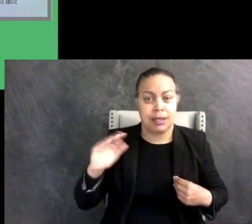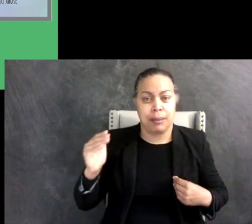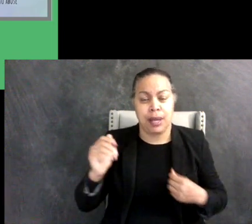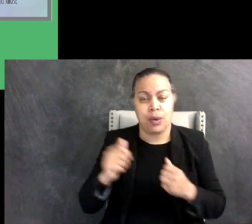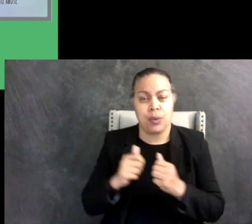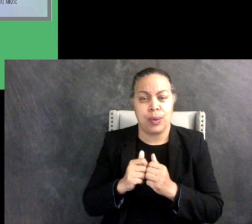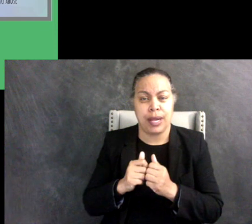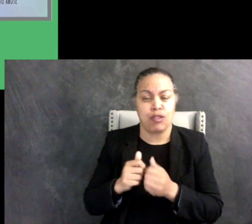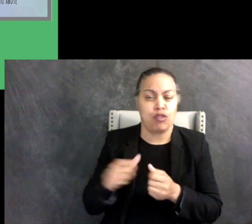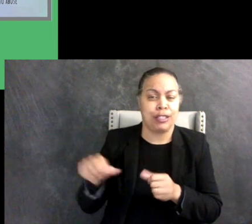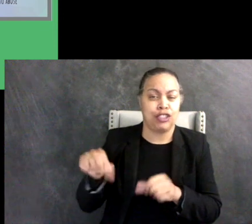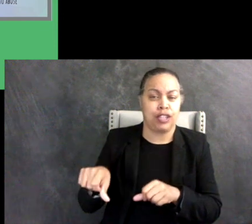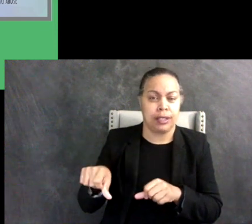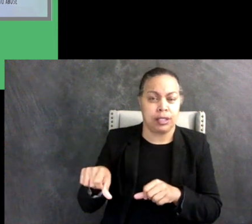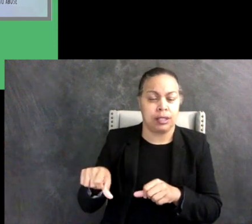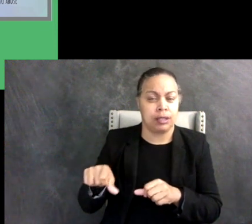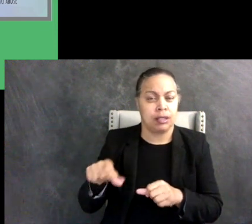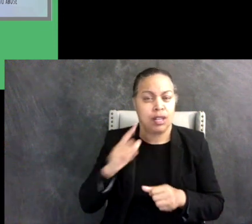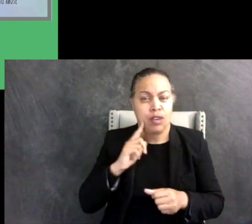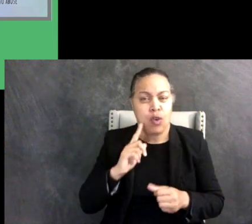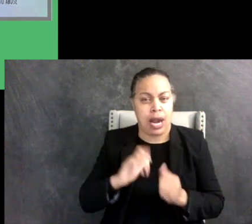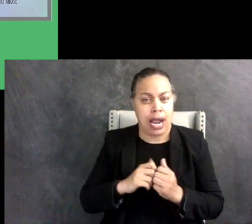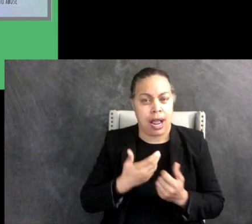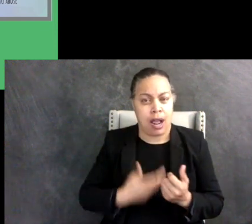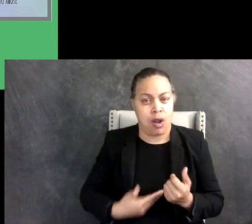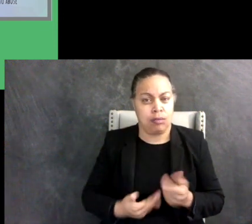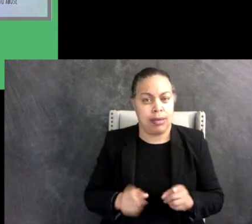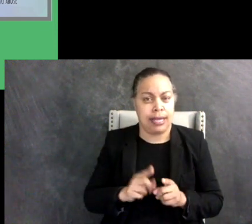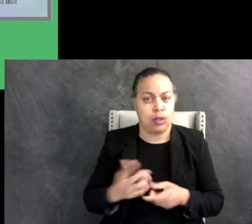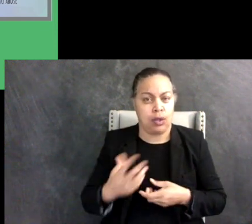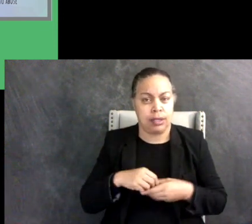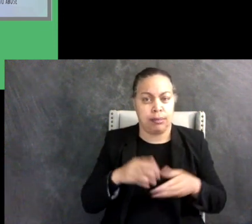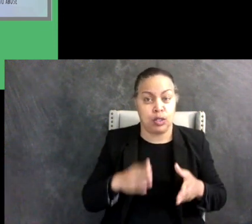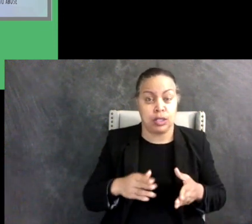of rejection of autistic ways of being. In my experience, I feel more accepted by my parents,